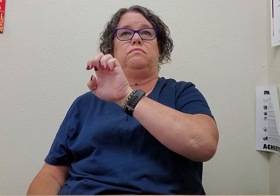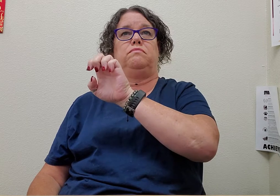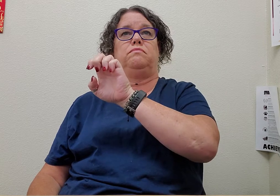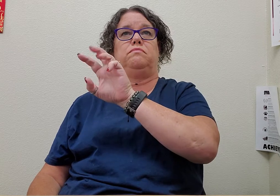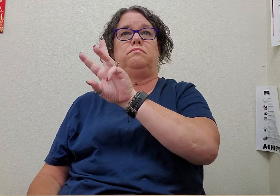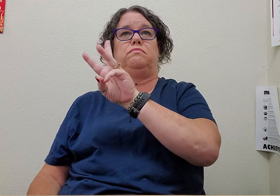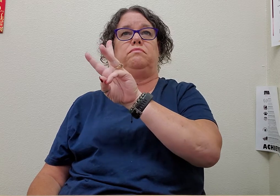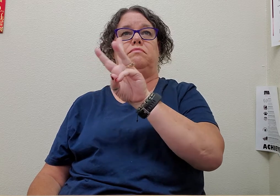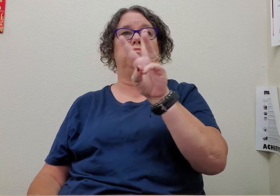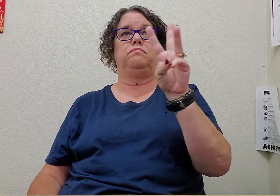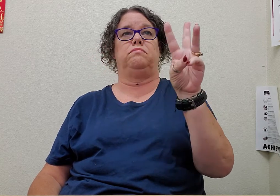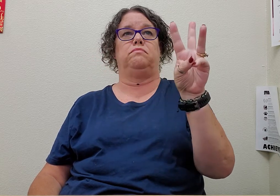west